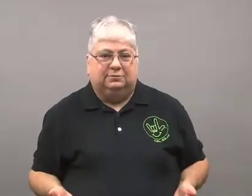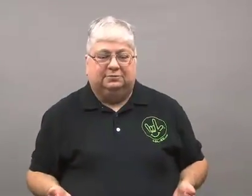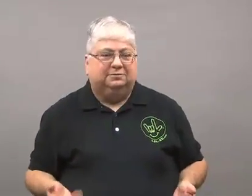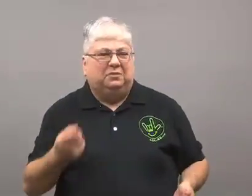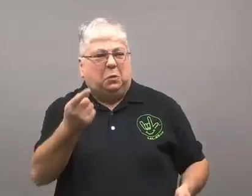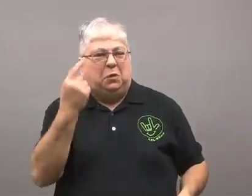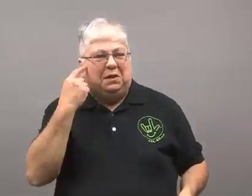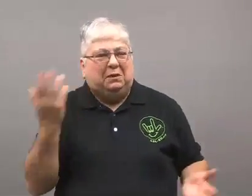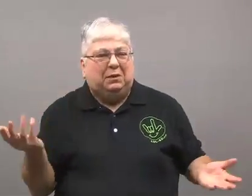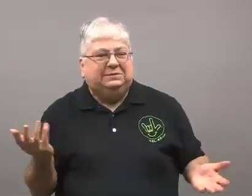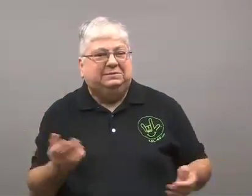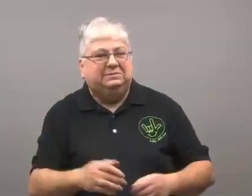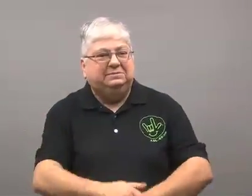What do you think about it?